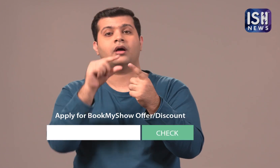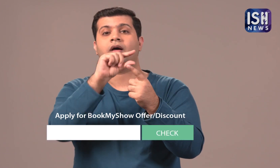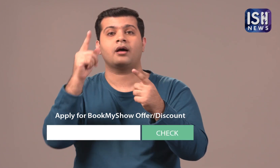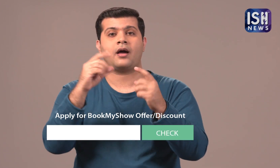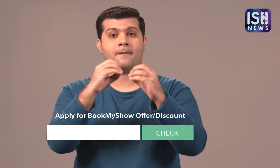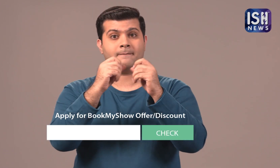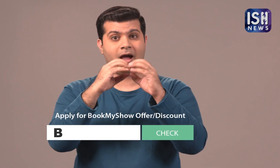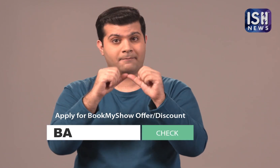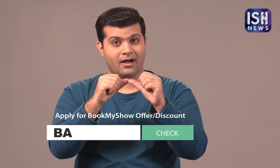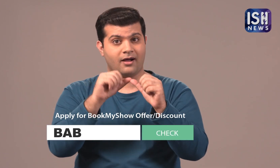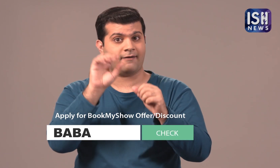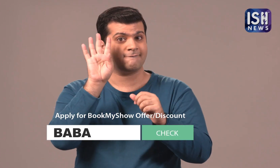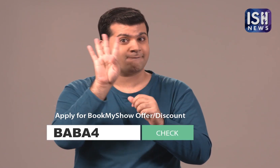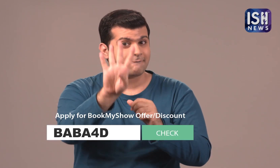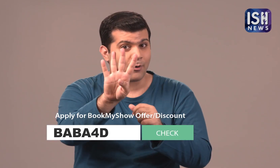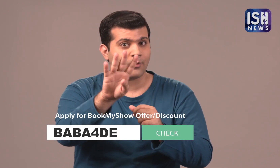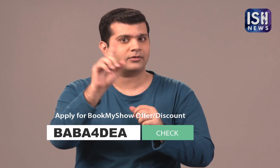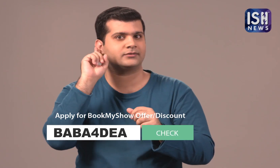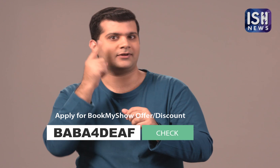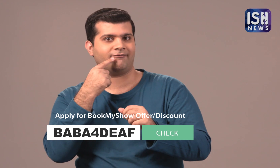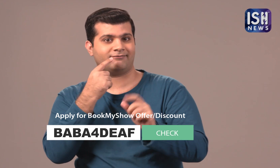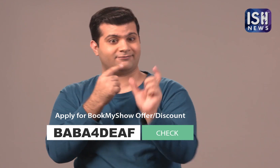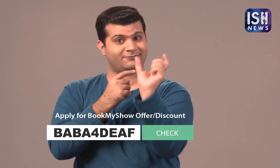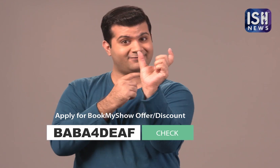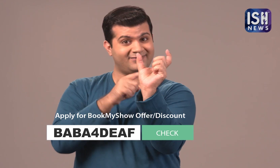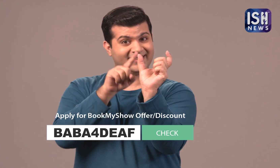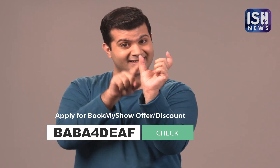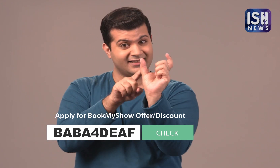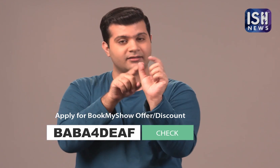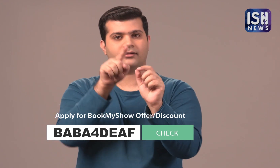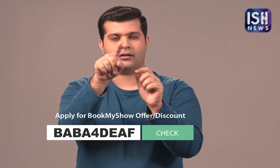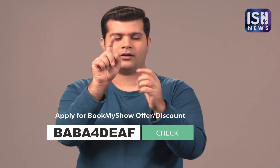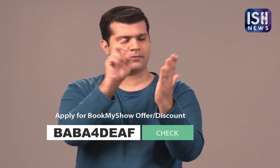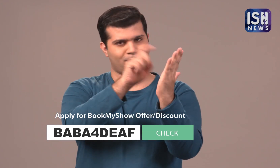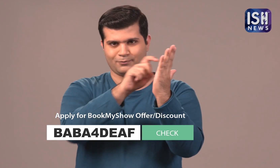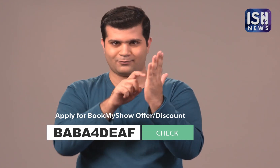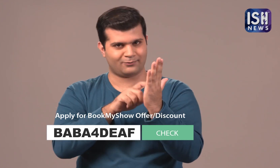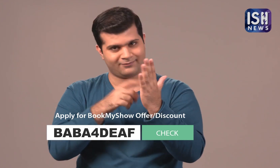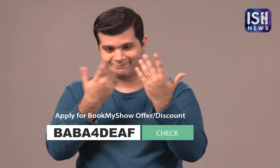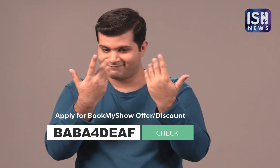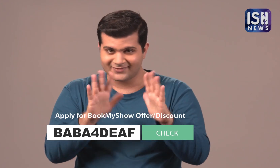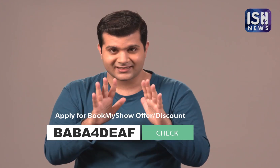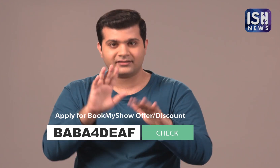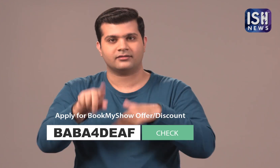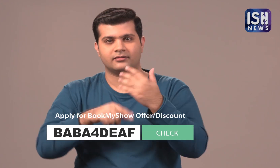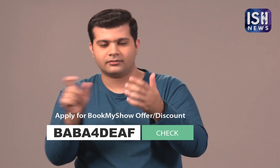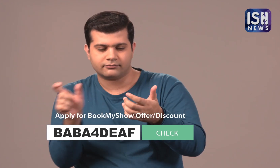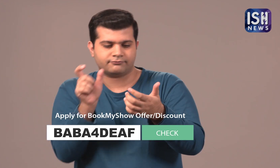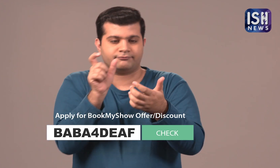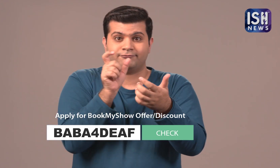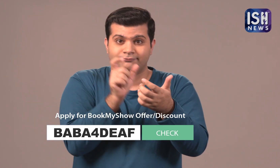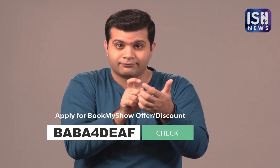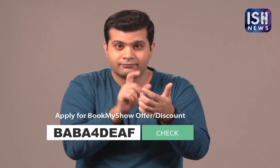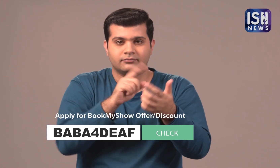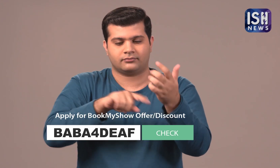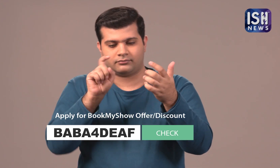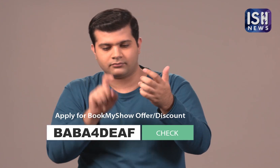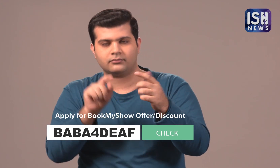Fill up all your details, type 'BABA4DEAF' and